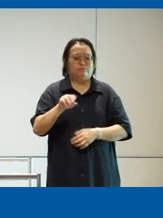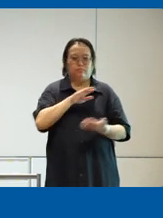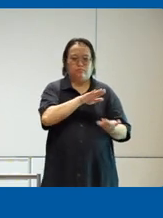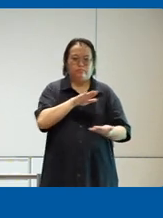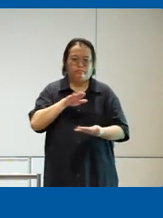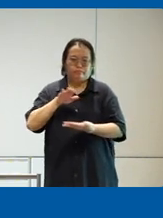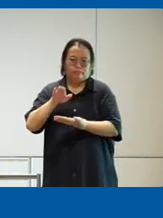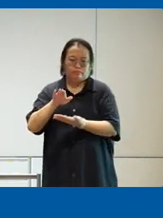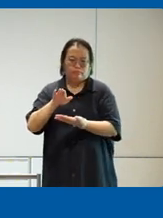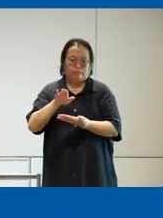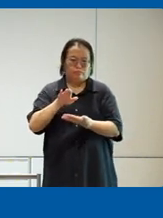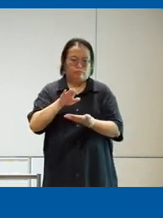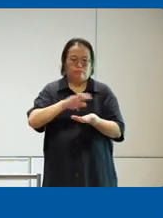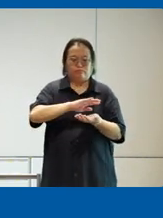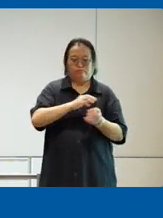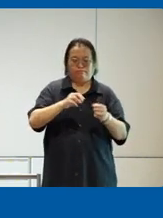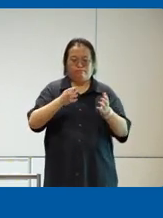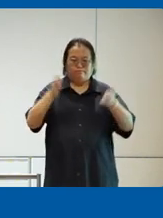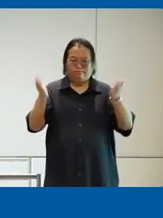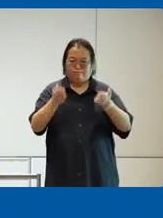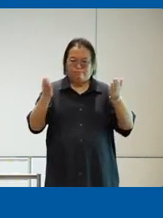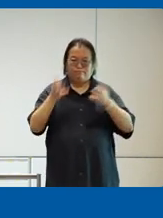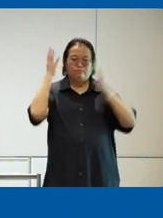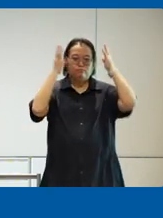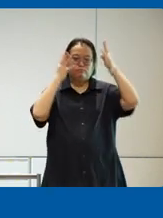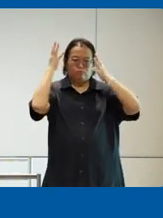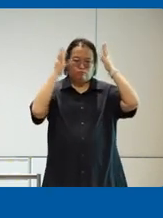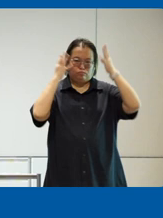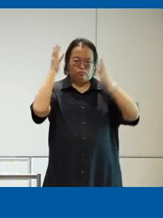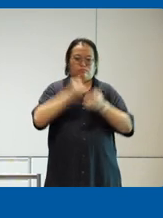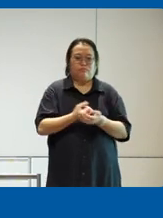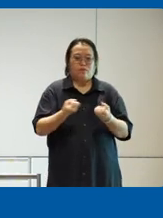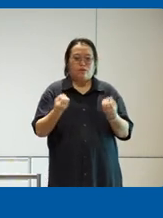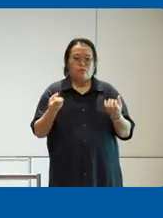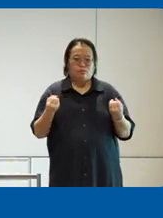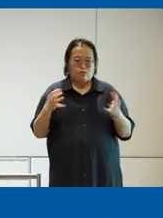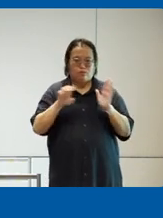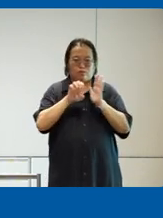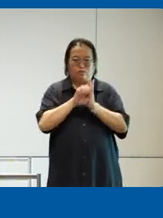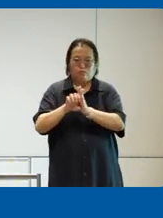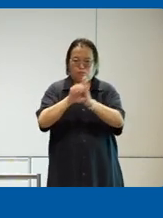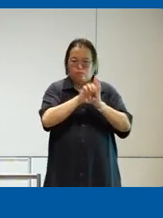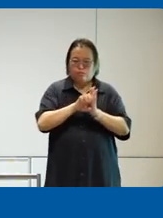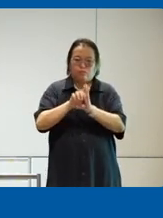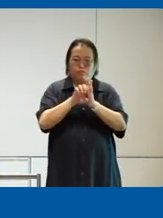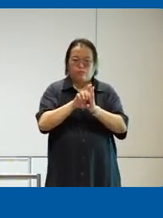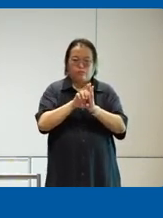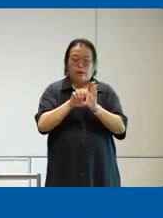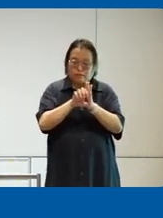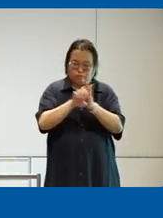Innovation there are so many examp examples of how um making your Tech accessible uh will help